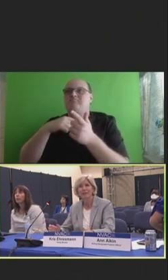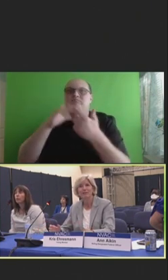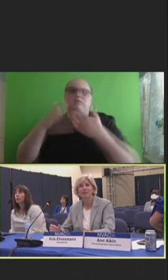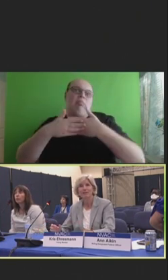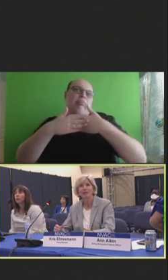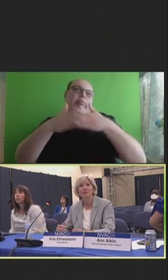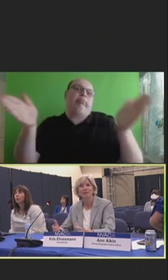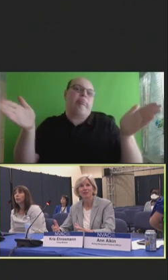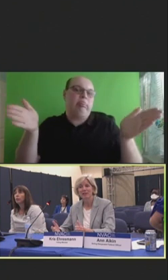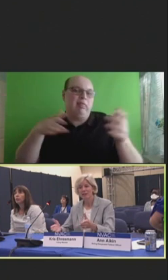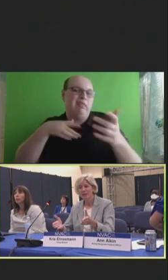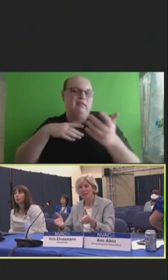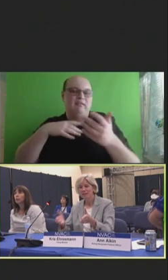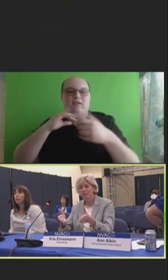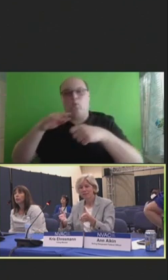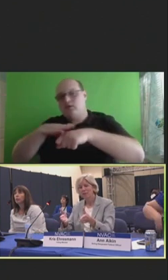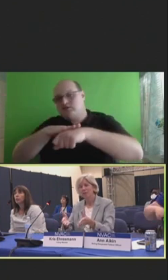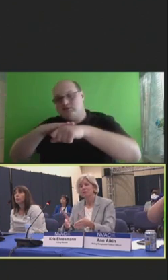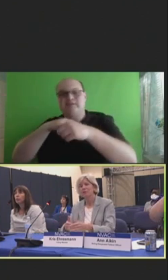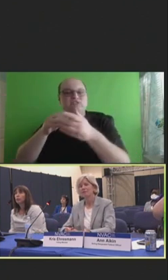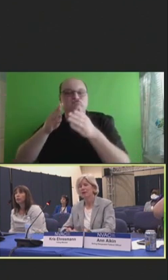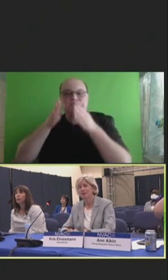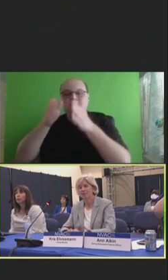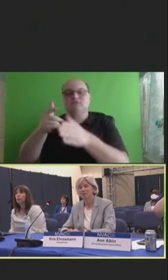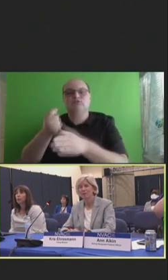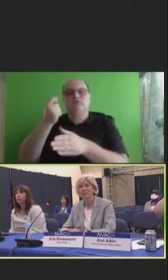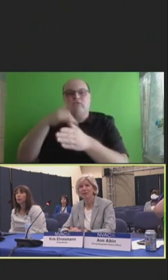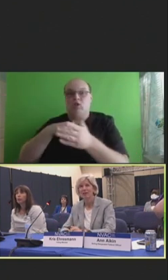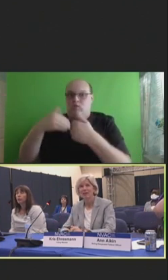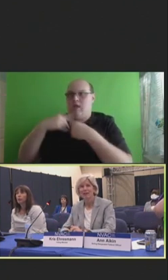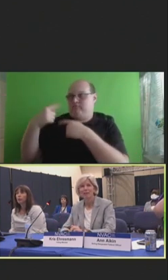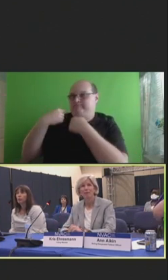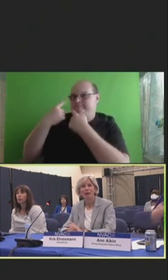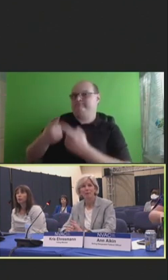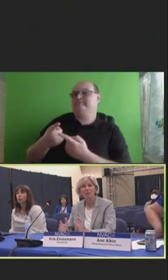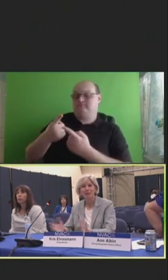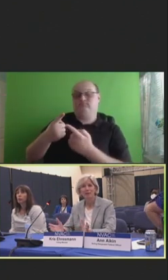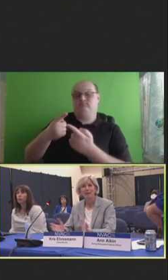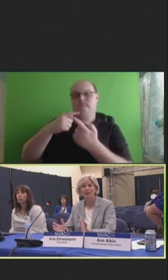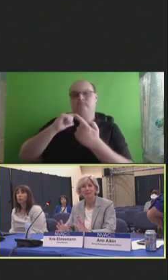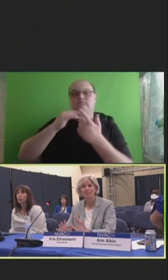It's just understanding the focus that we've had historically and that perhaps, we need now to expand that a little.